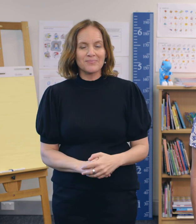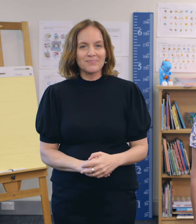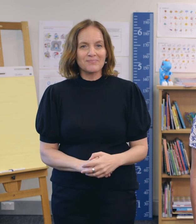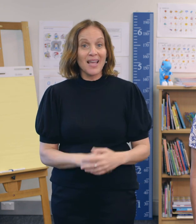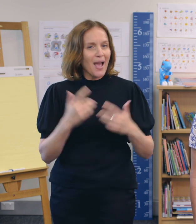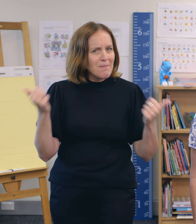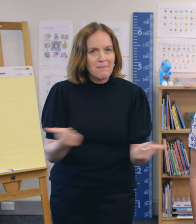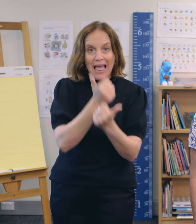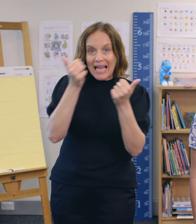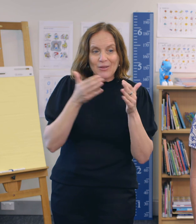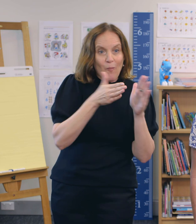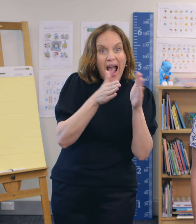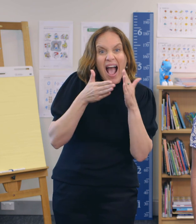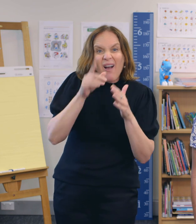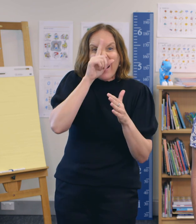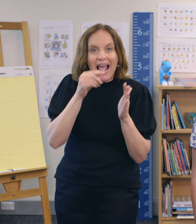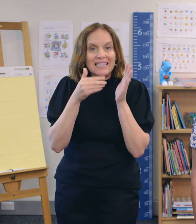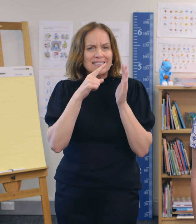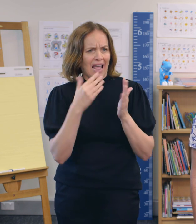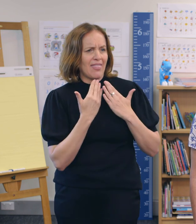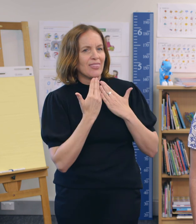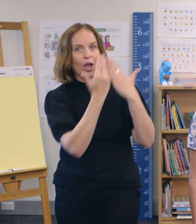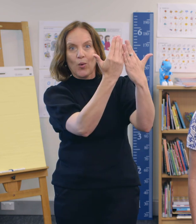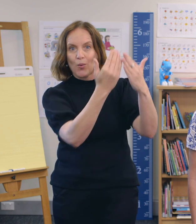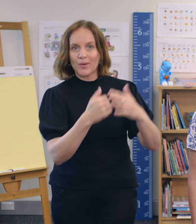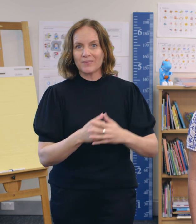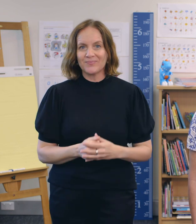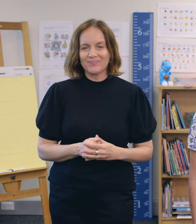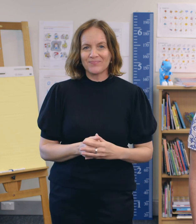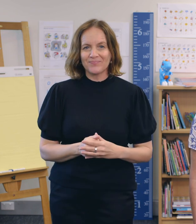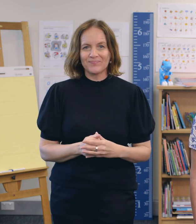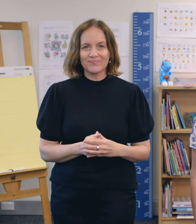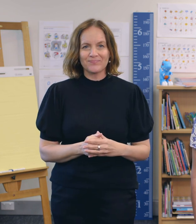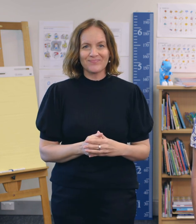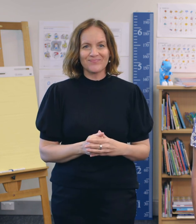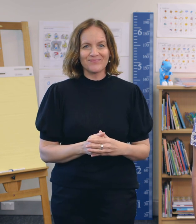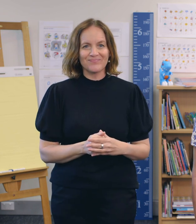There are lots of ways that we can say thank you.